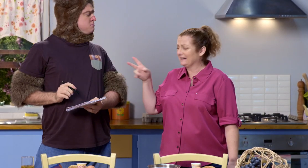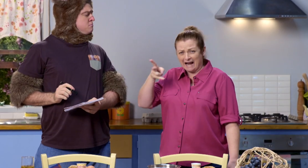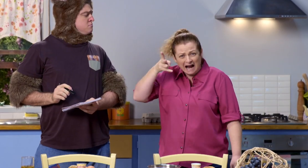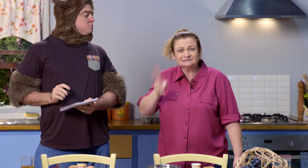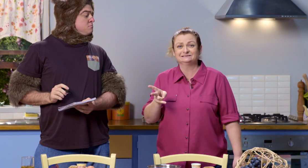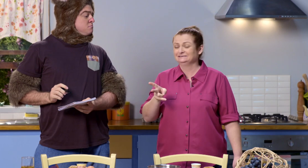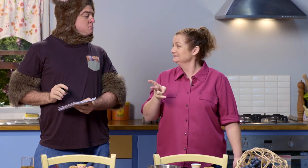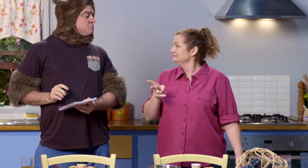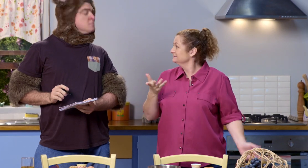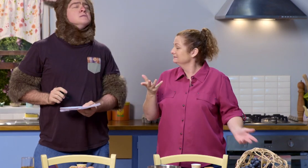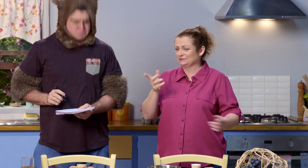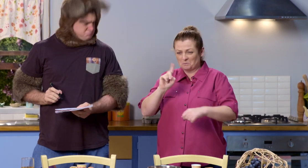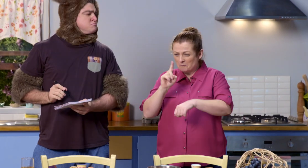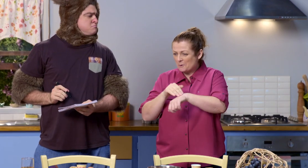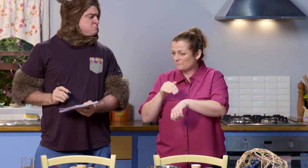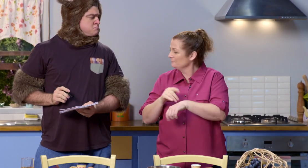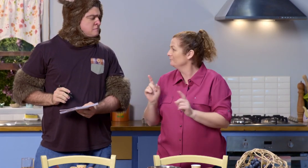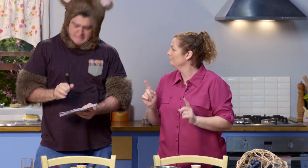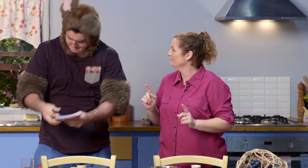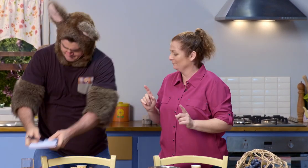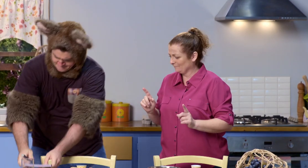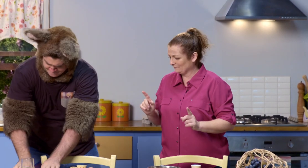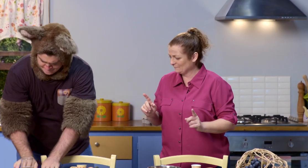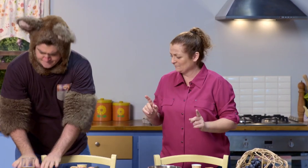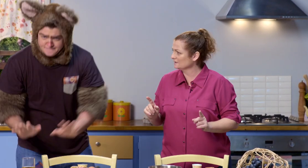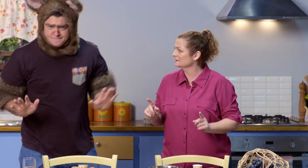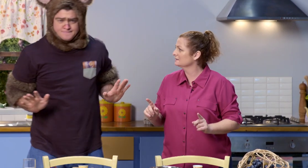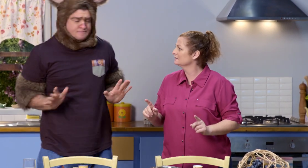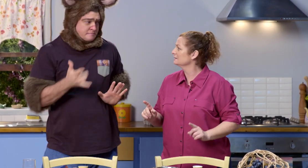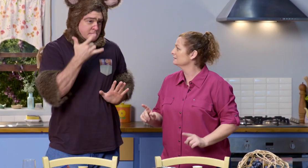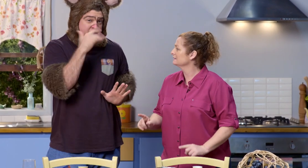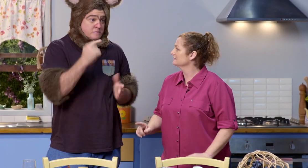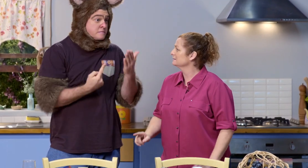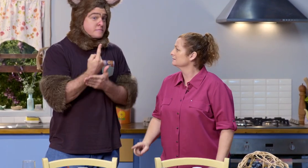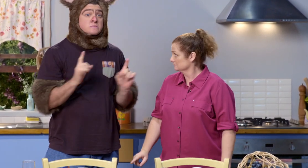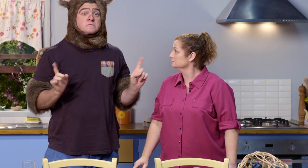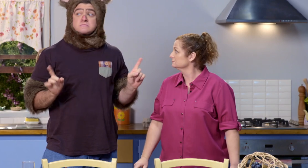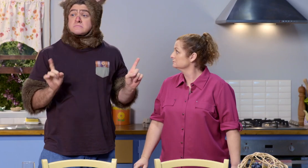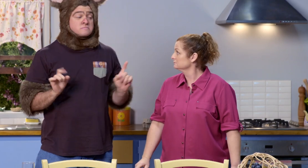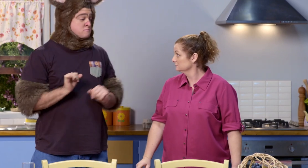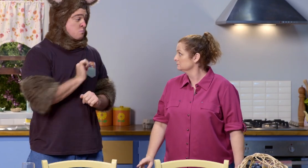Again, what's the problem this time? Ah. Well, an unfortunate incident has occurred.